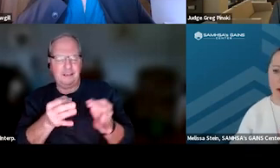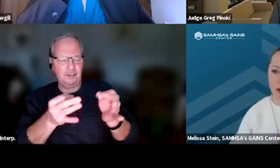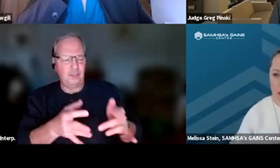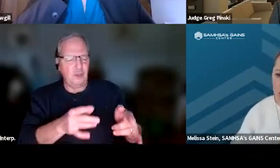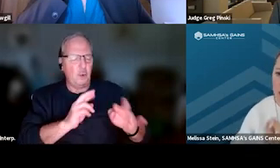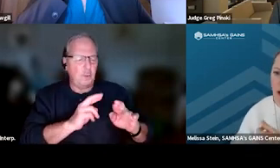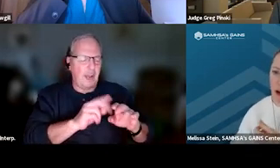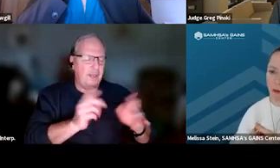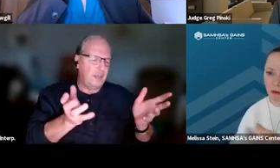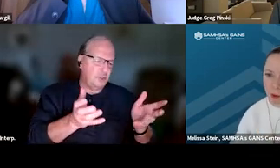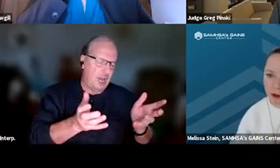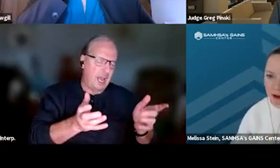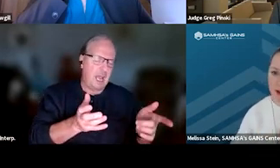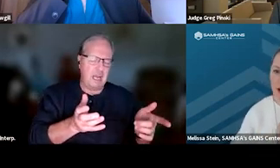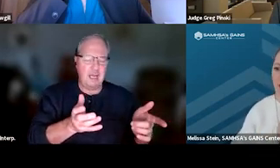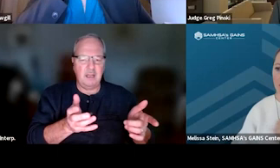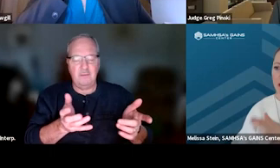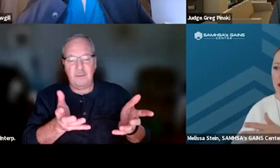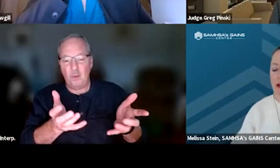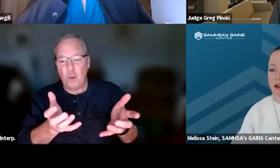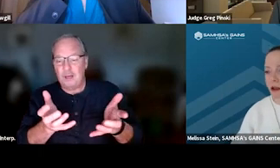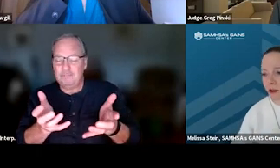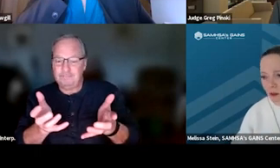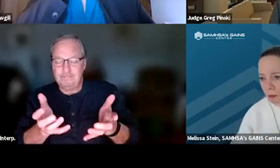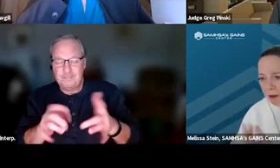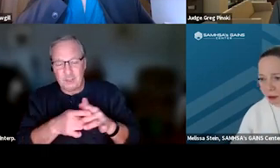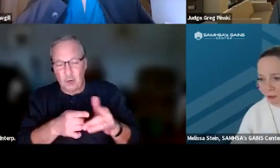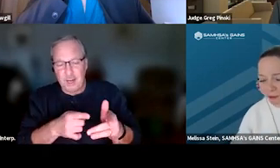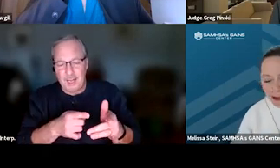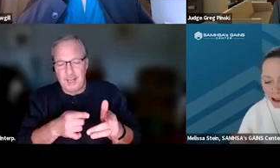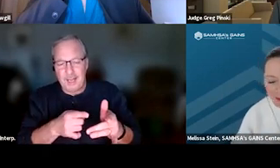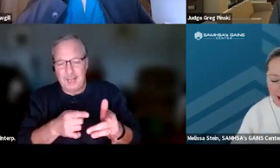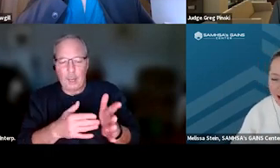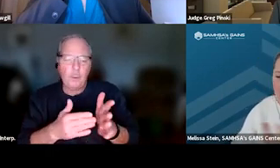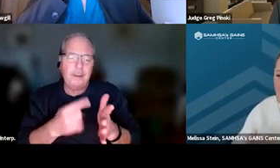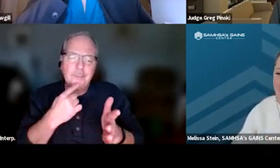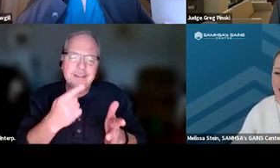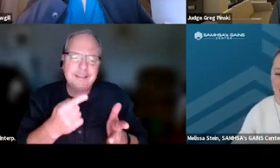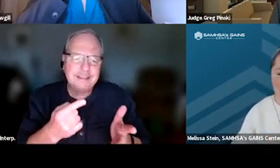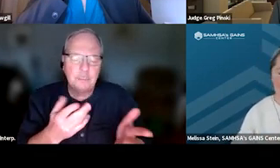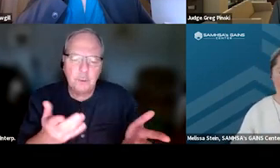but also just, if you wanna kick us off, and just that you can repeat what you've written or add to that,